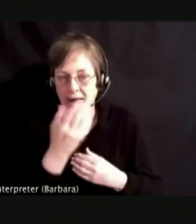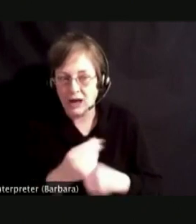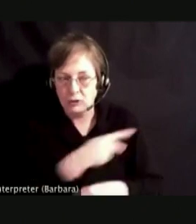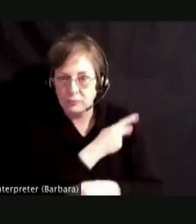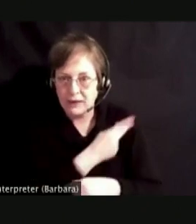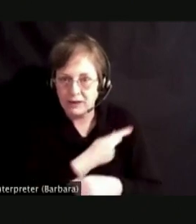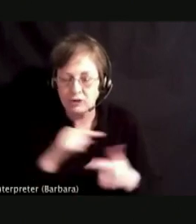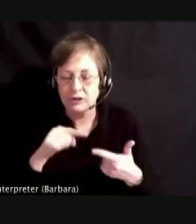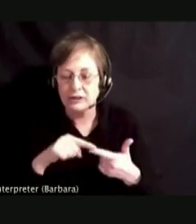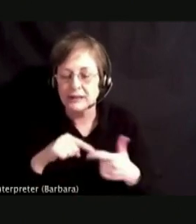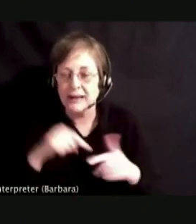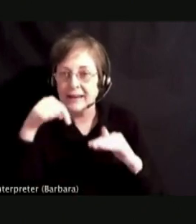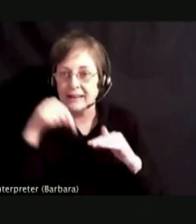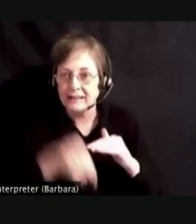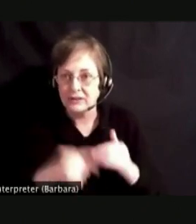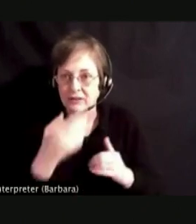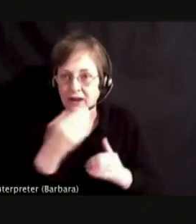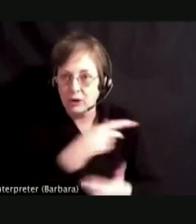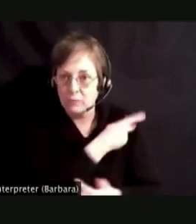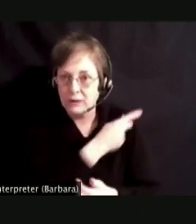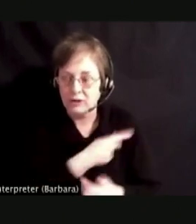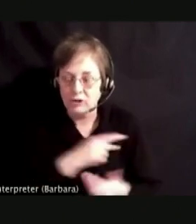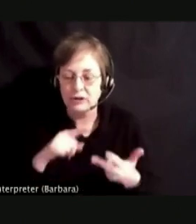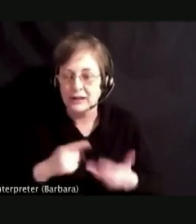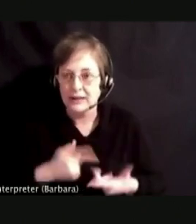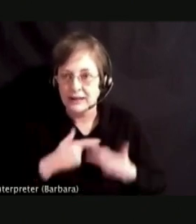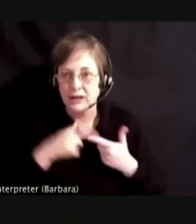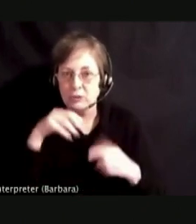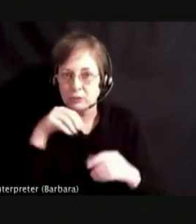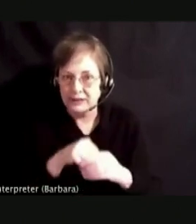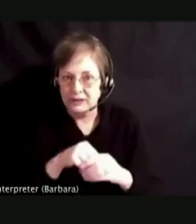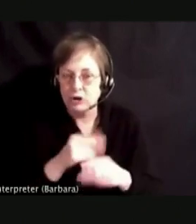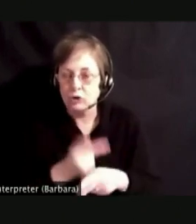AND RESIDENTIAL TREATMENT SETTINGS. WELCOME SARA.